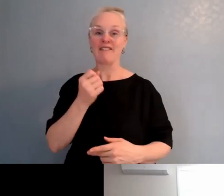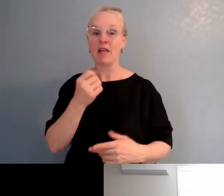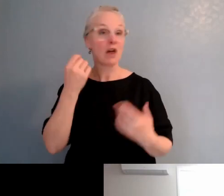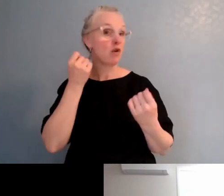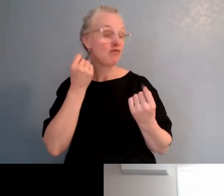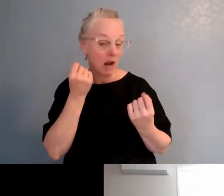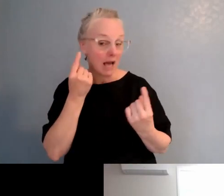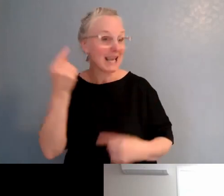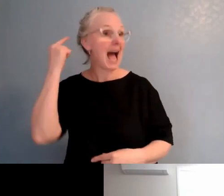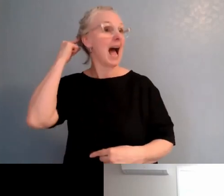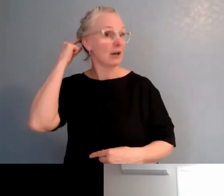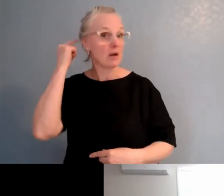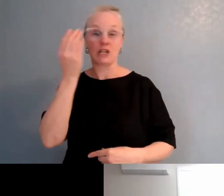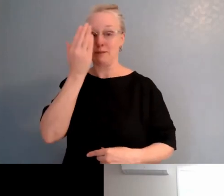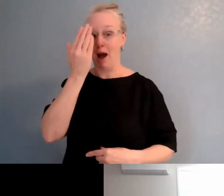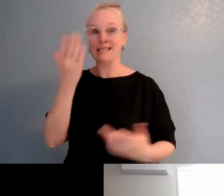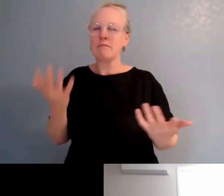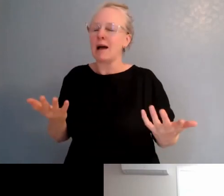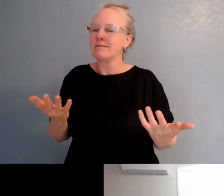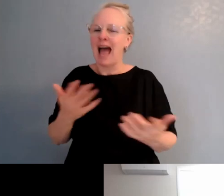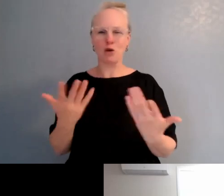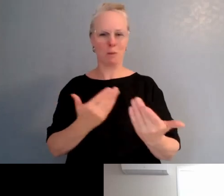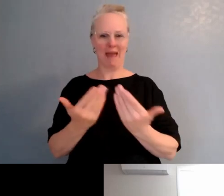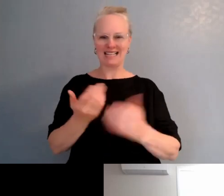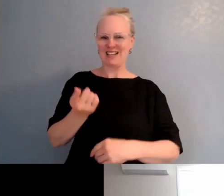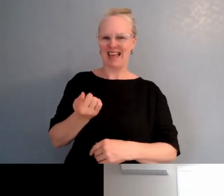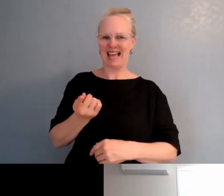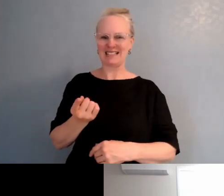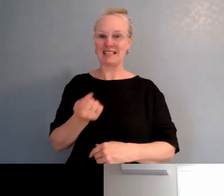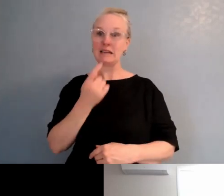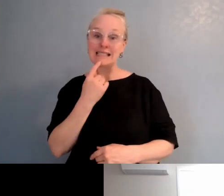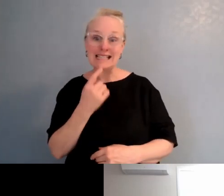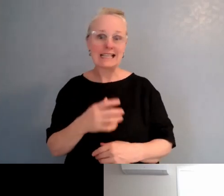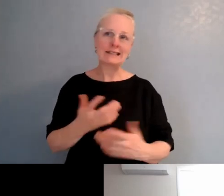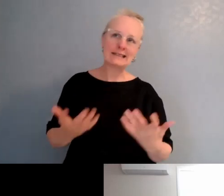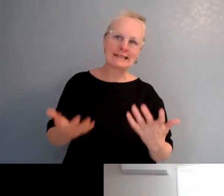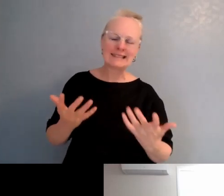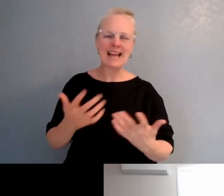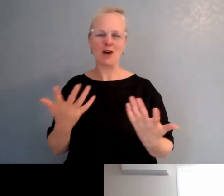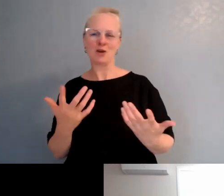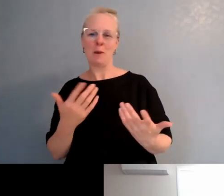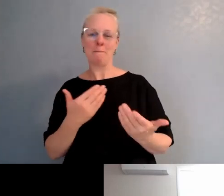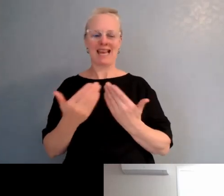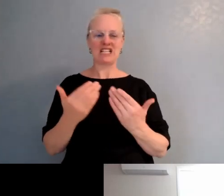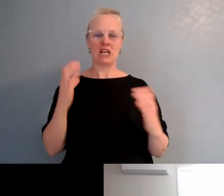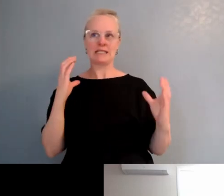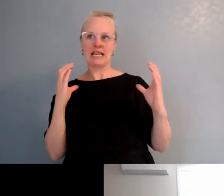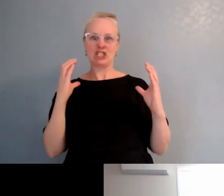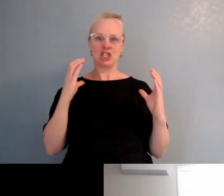Might not have been as easy as it sounds like. How did you manage that tension? I think it was just that vision.